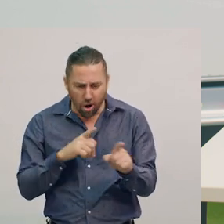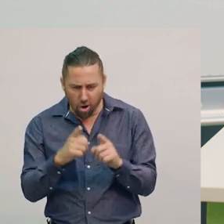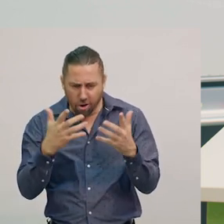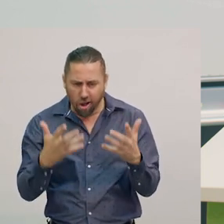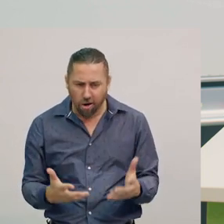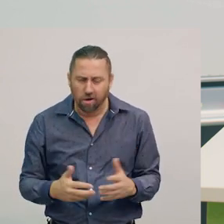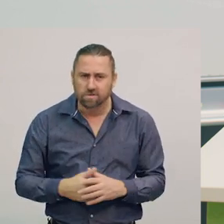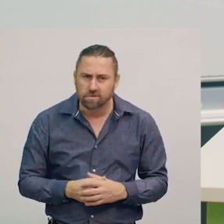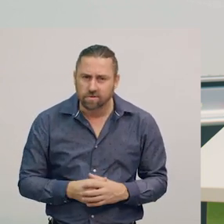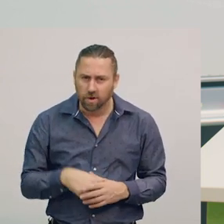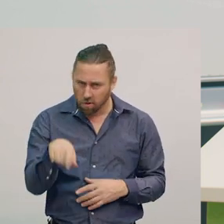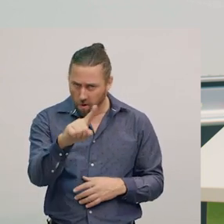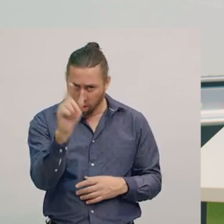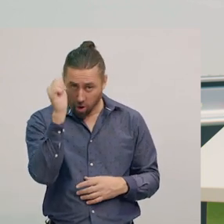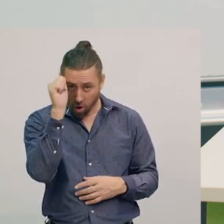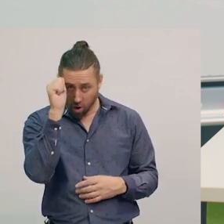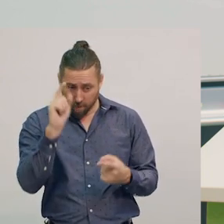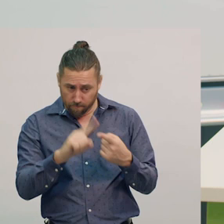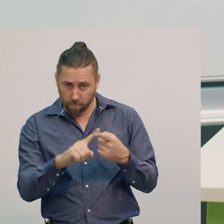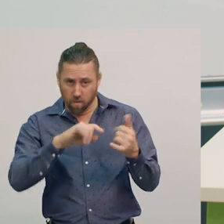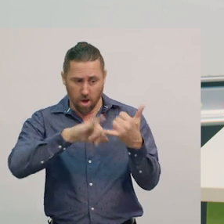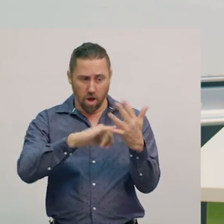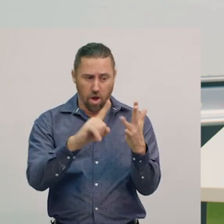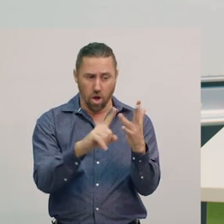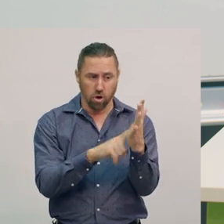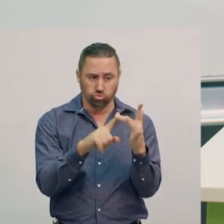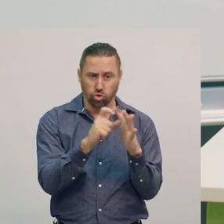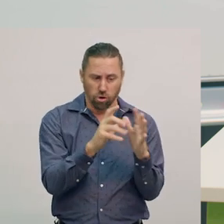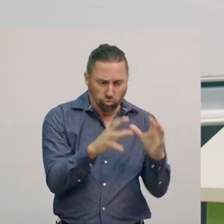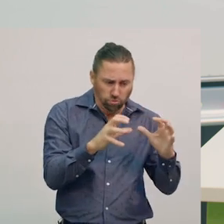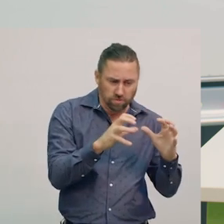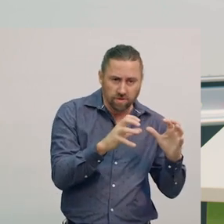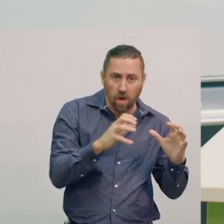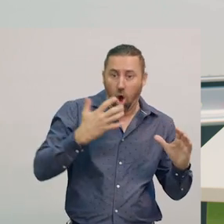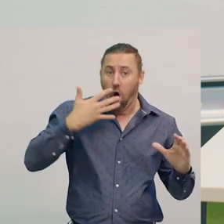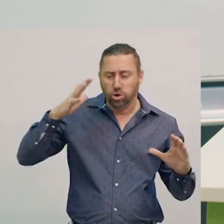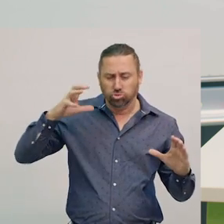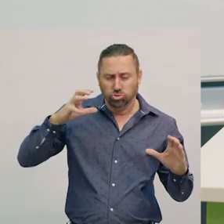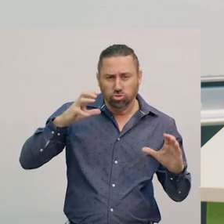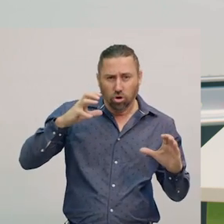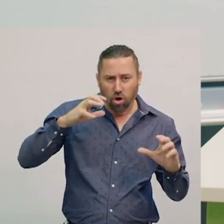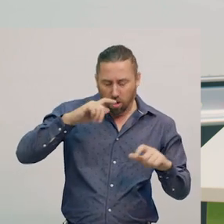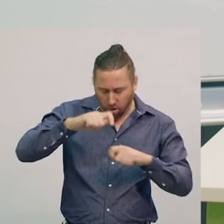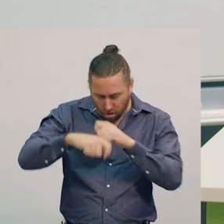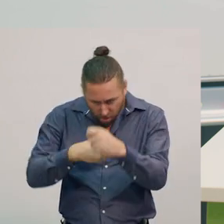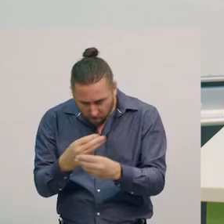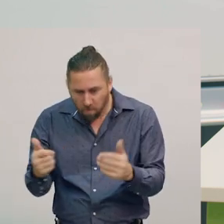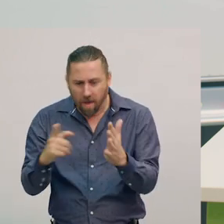We now know, first, that some solid materials change to liquid when they’re heated.